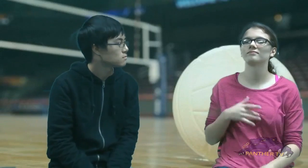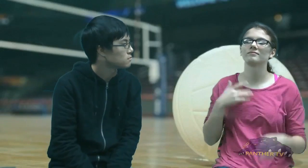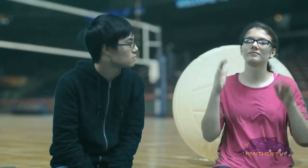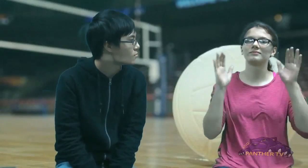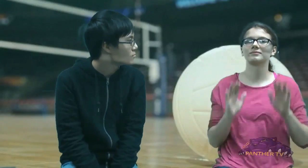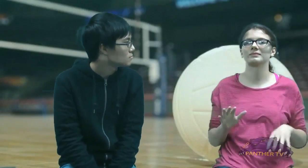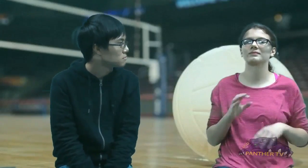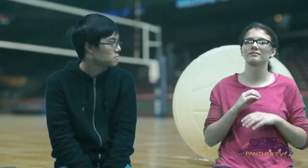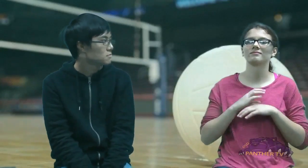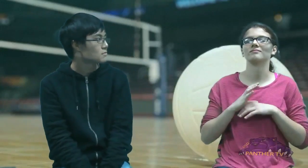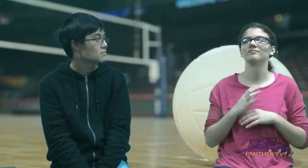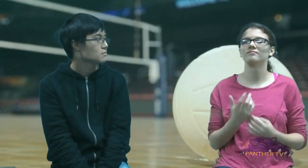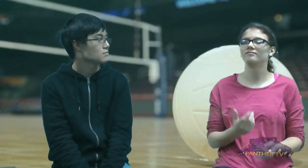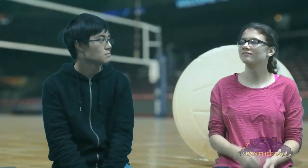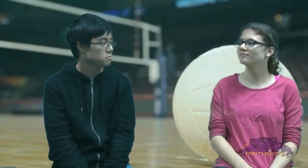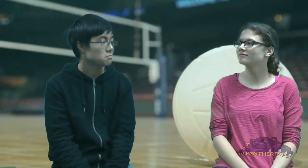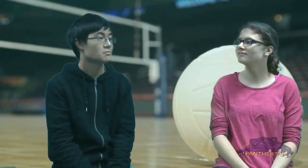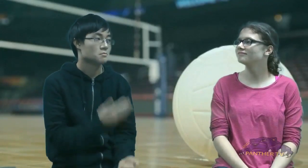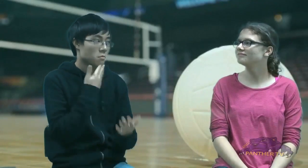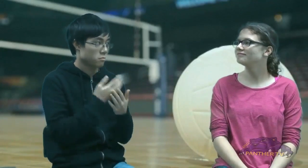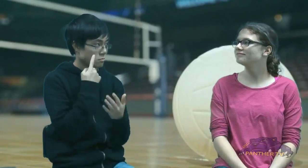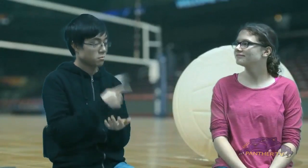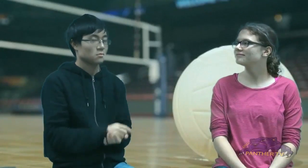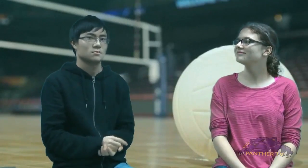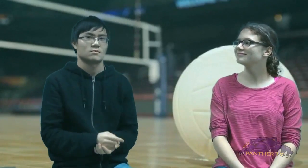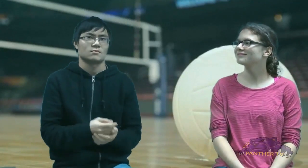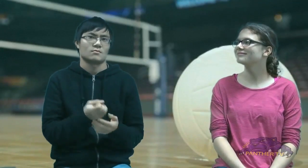I feel great! That's good for you.